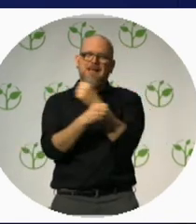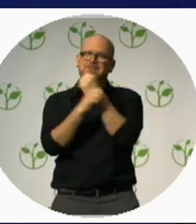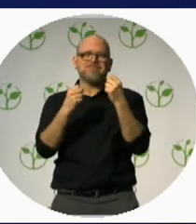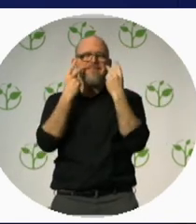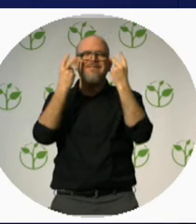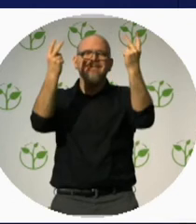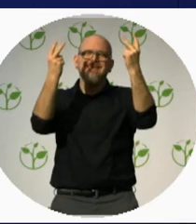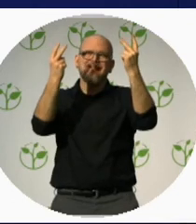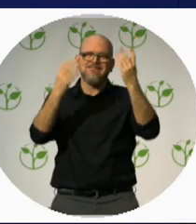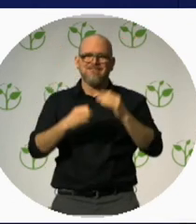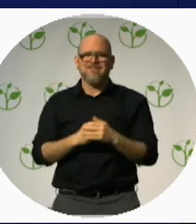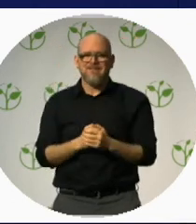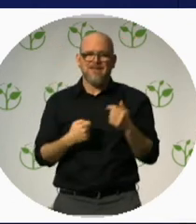I can’t see it.